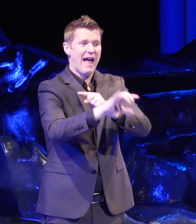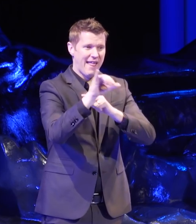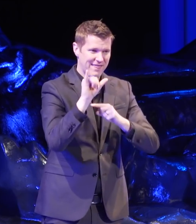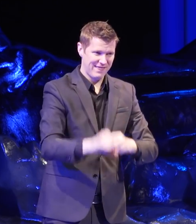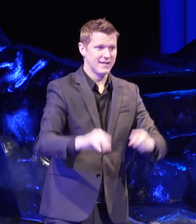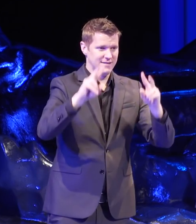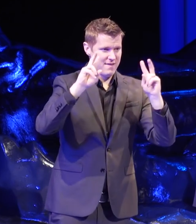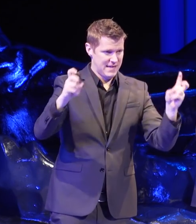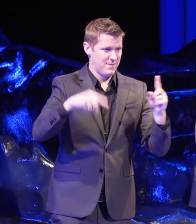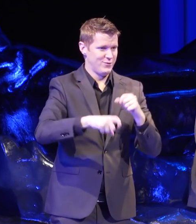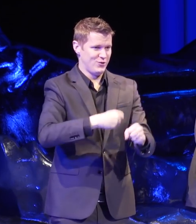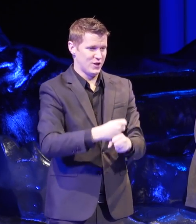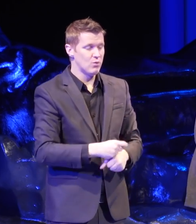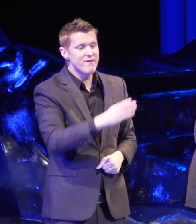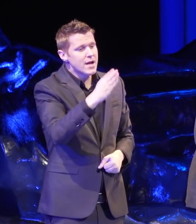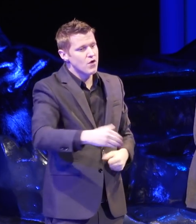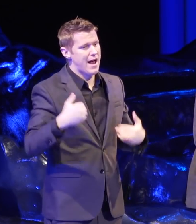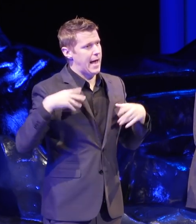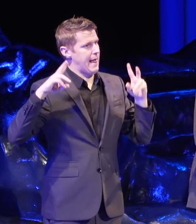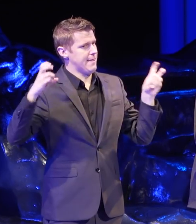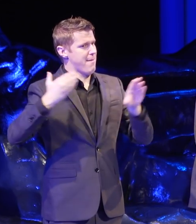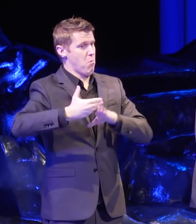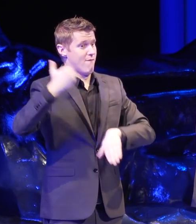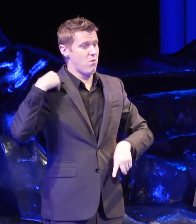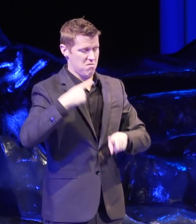We've never actually had a theme for BushCon before.